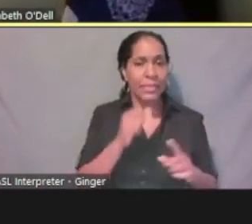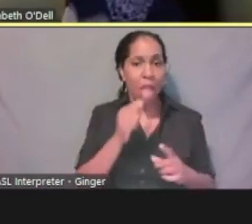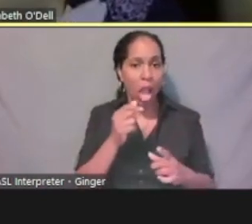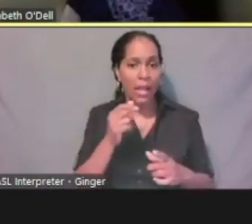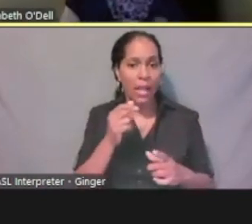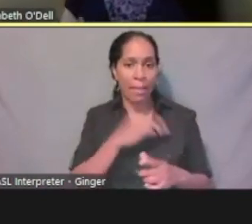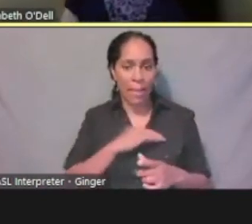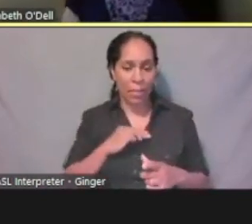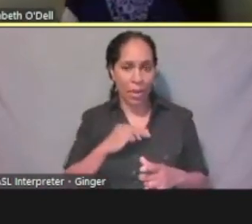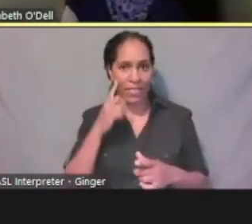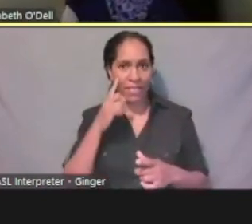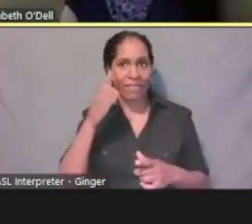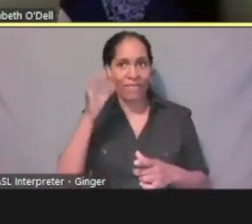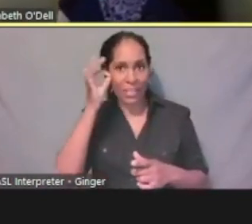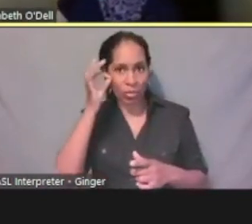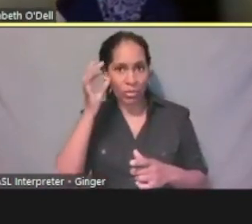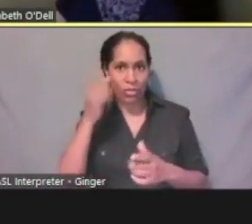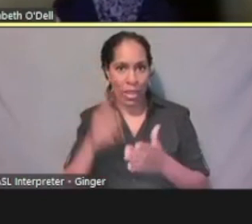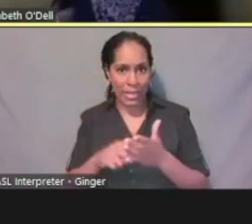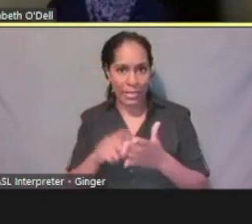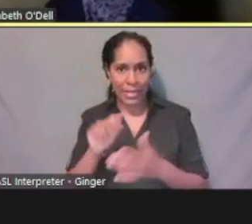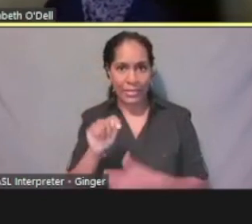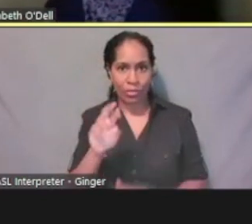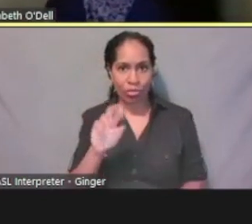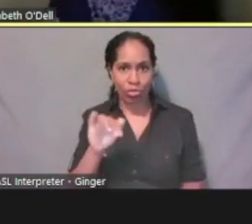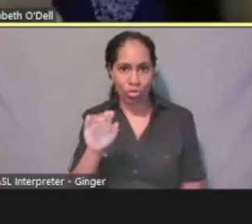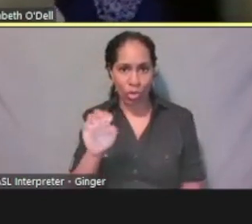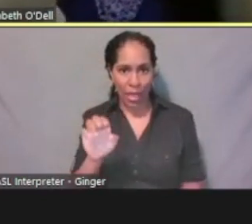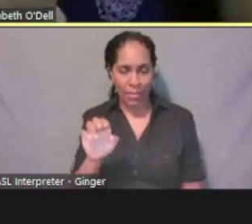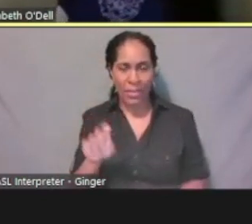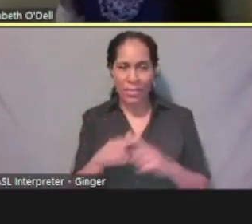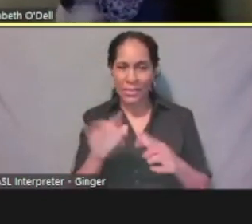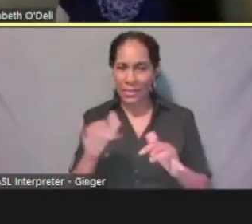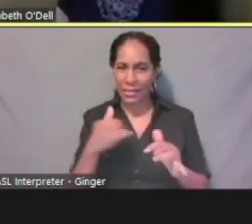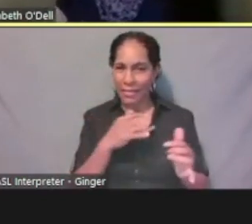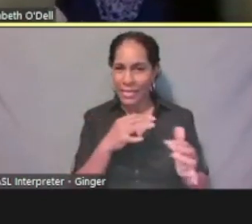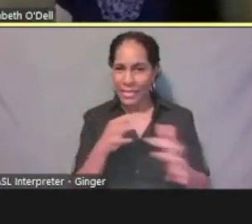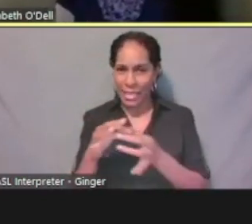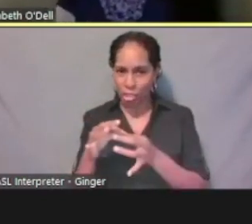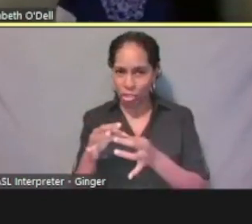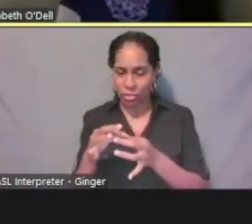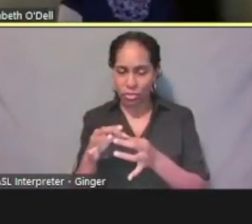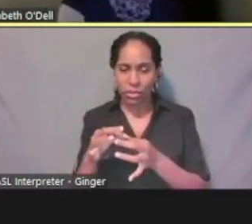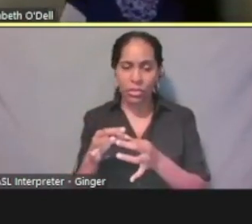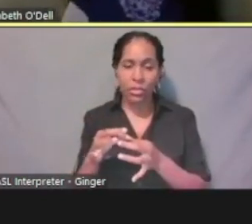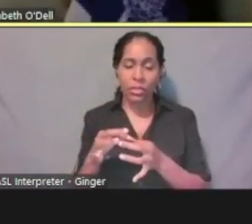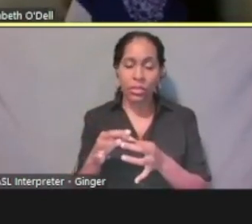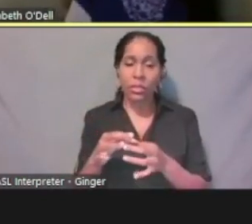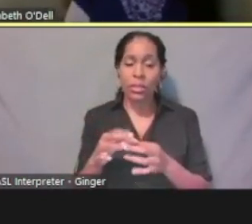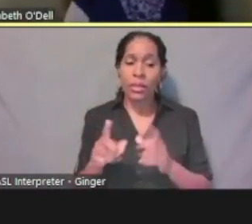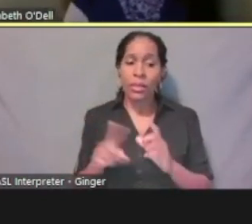but there's a connection to that federally recognized Tribe. But with the primary care provider